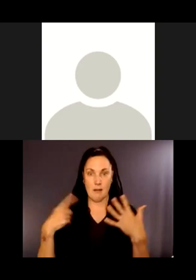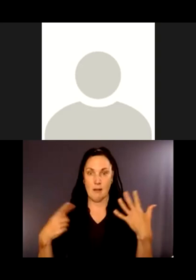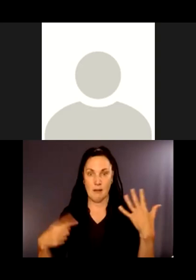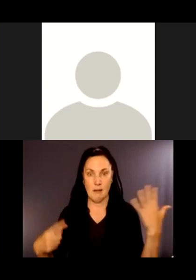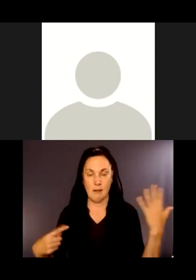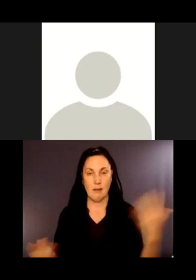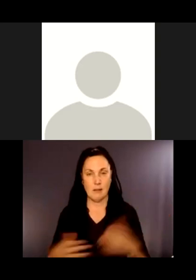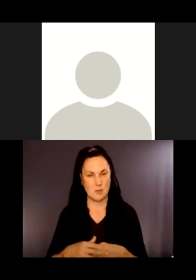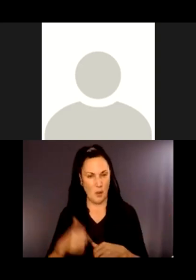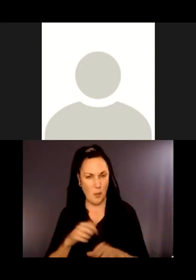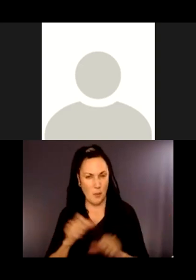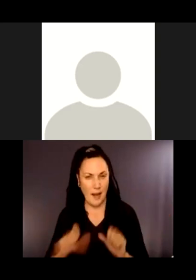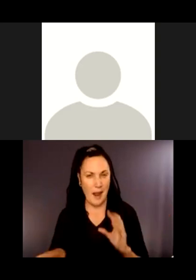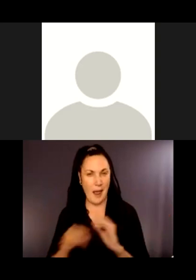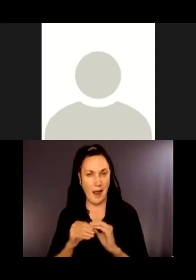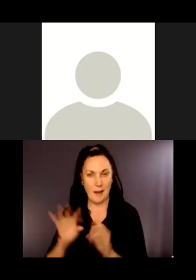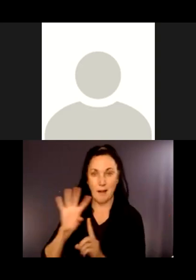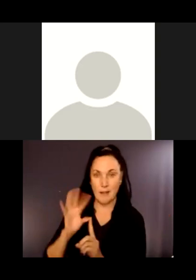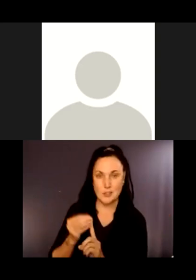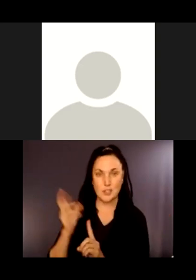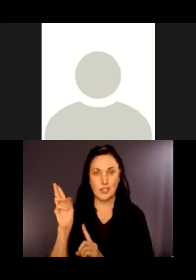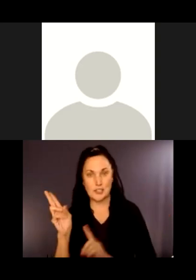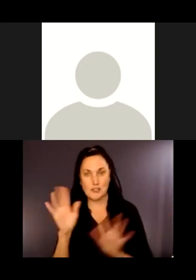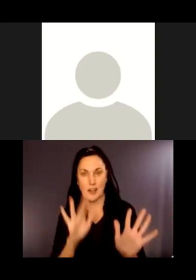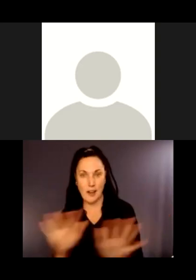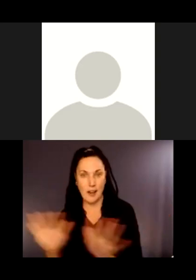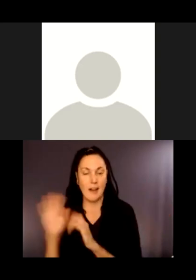conversation and culture and history and then also the nature aspect.